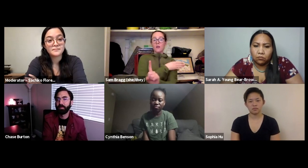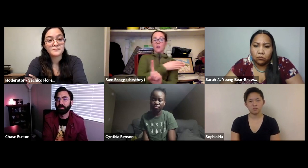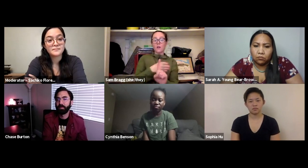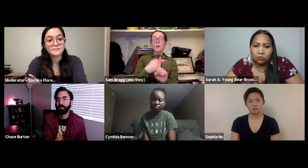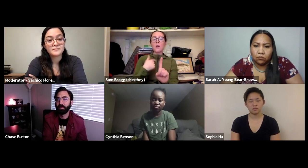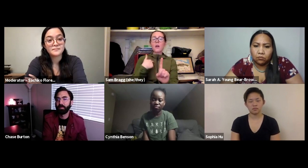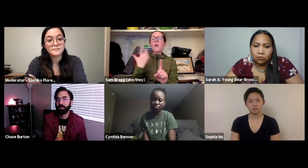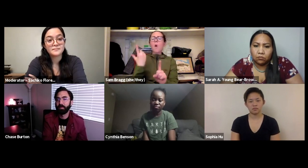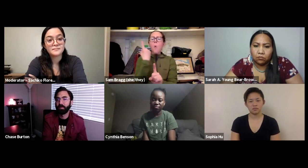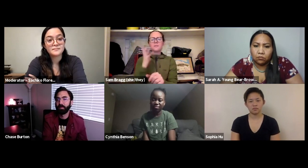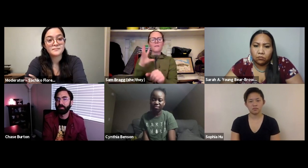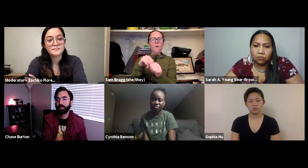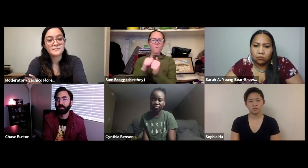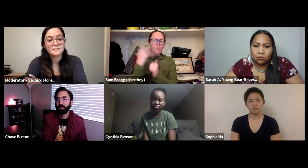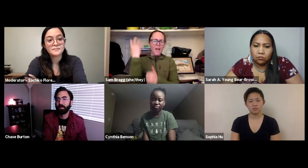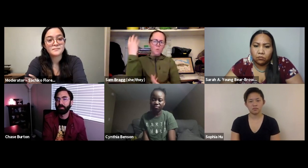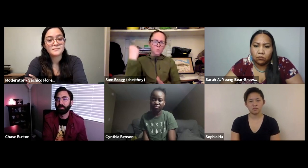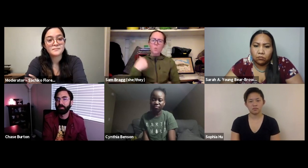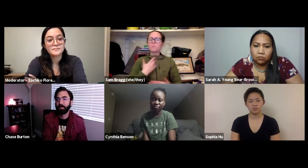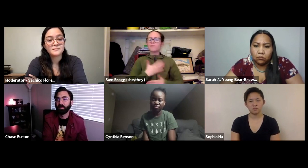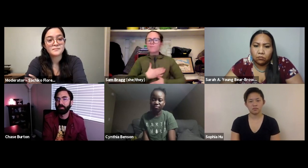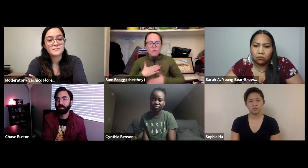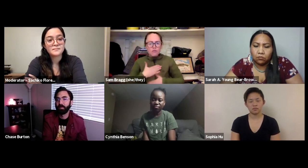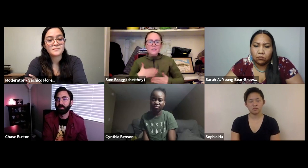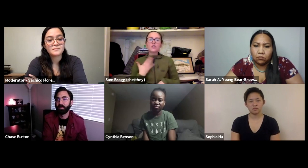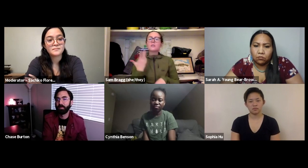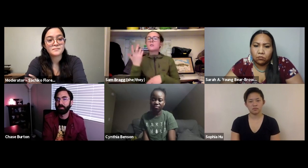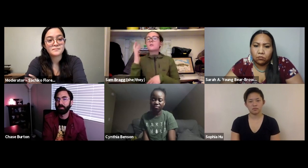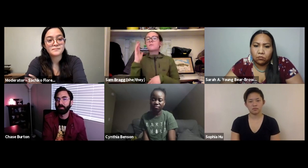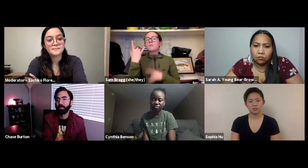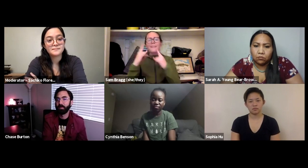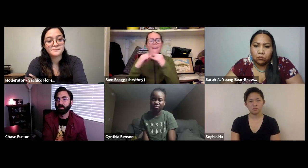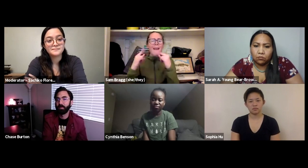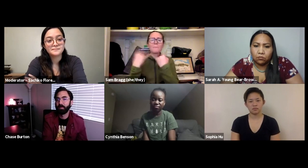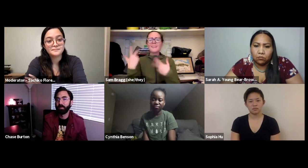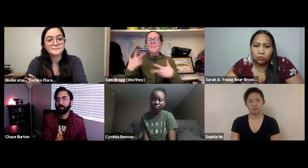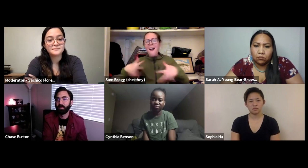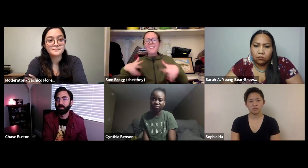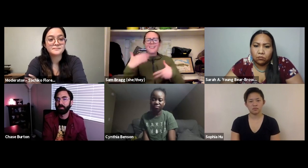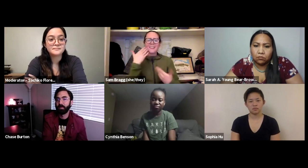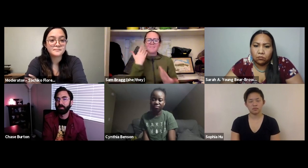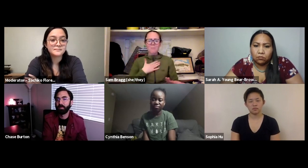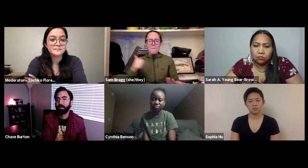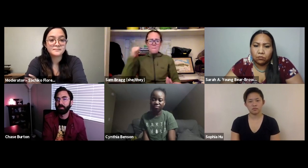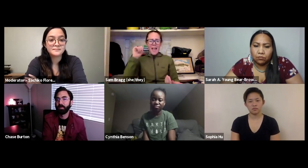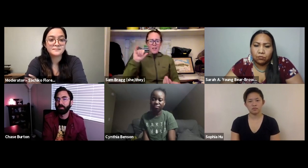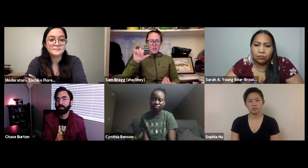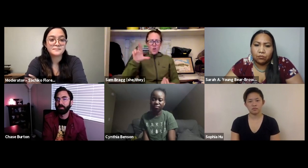of 2012. A little background, I've always loved the outdoors I've always loved camping